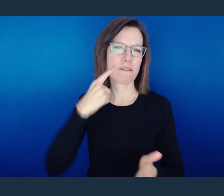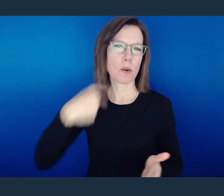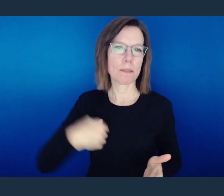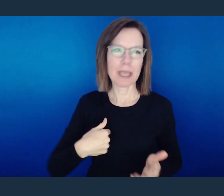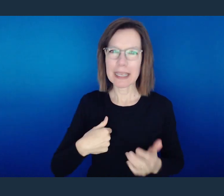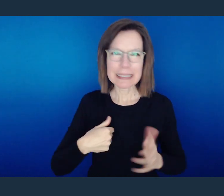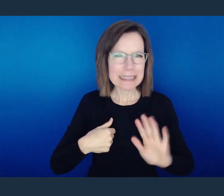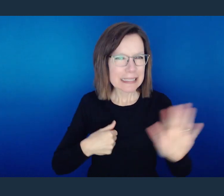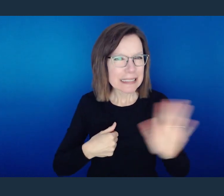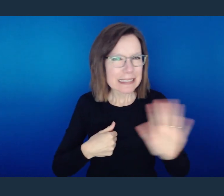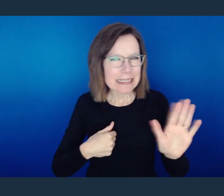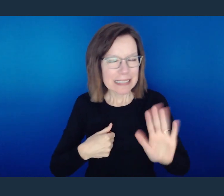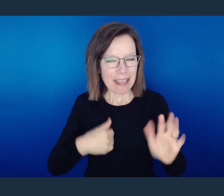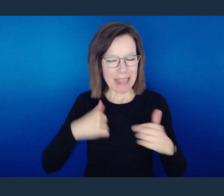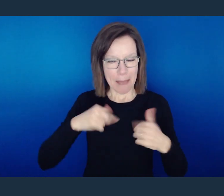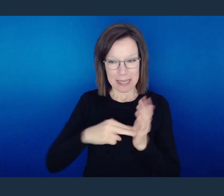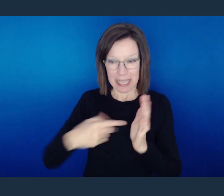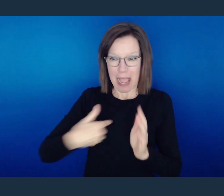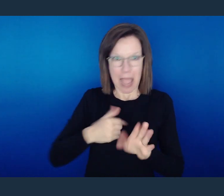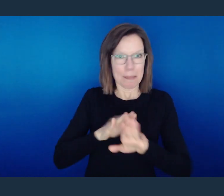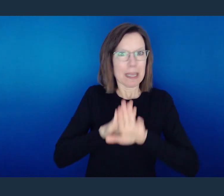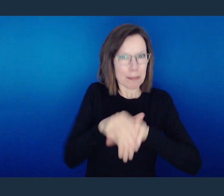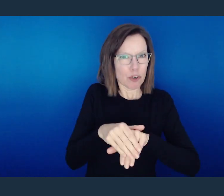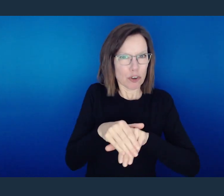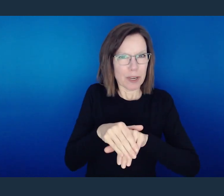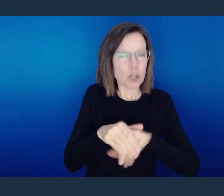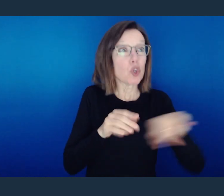In doing so, I have put myself in a place of hypocrisy.